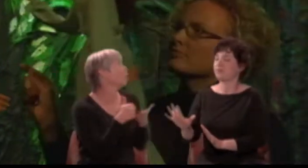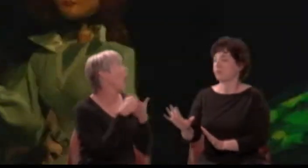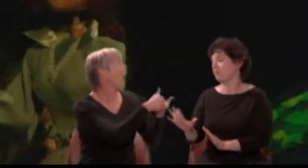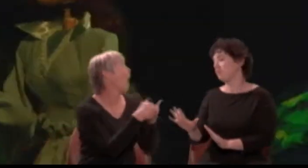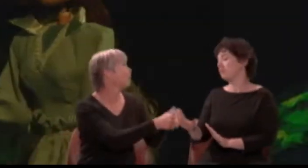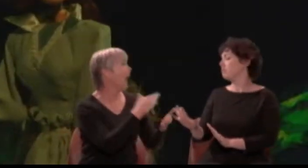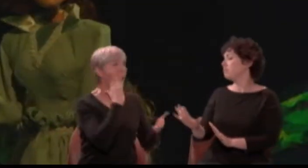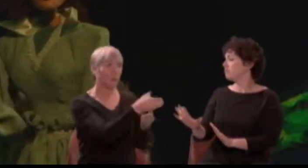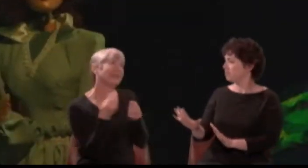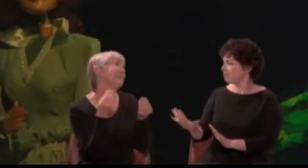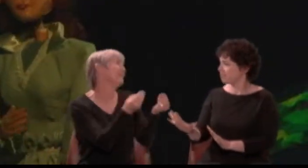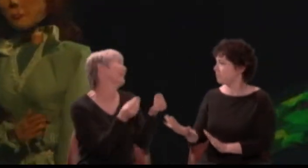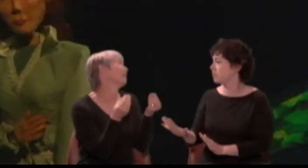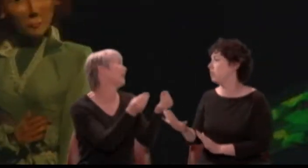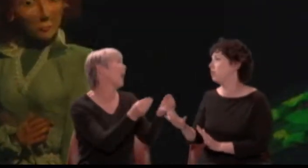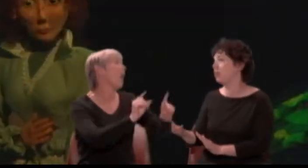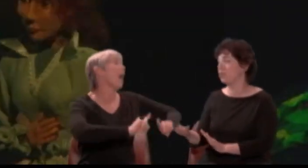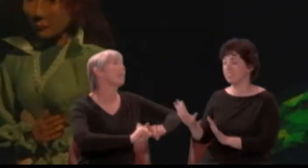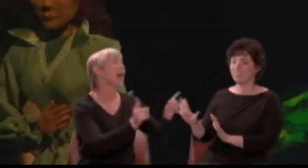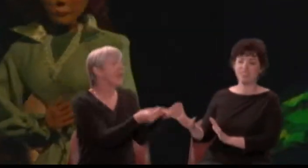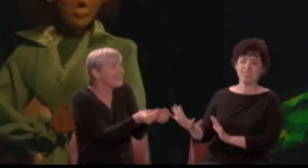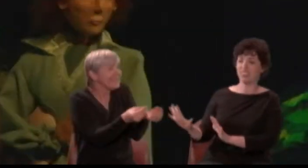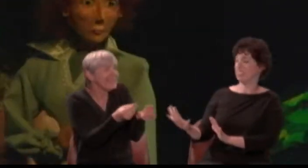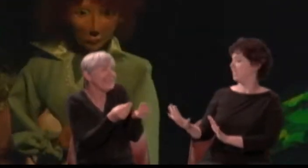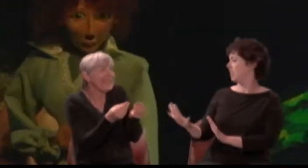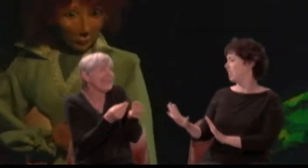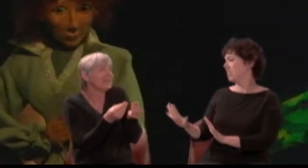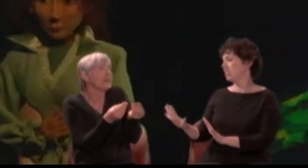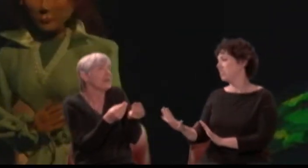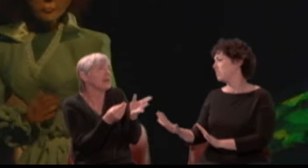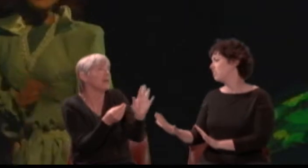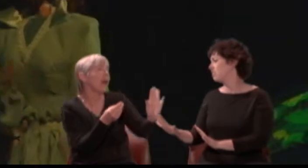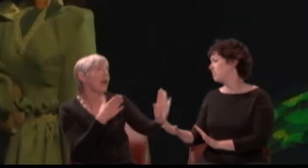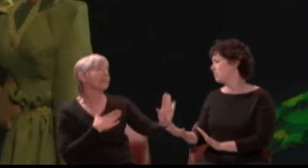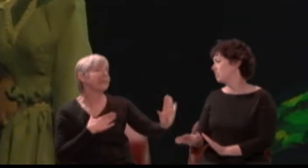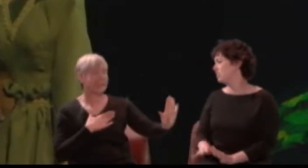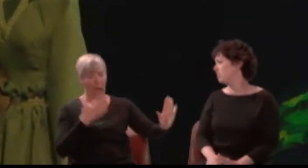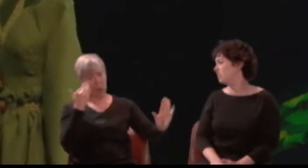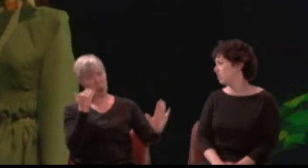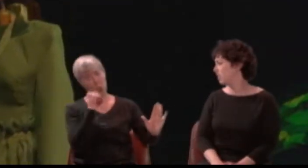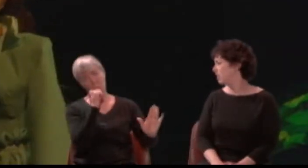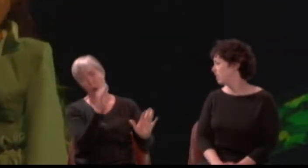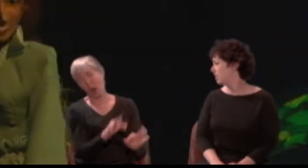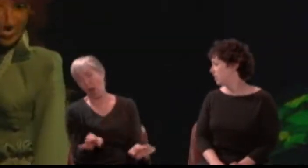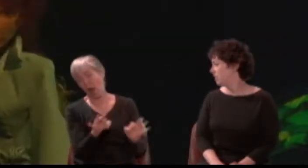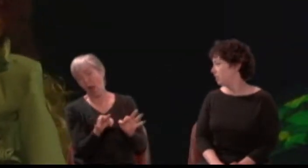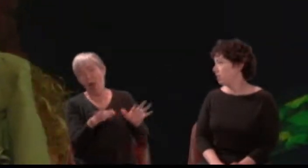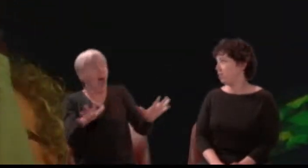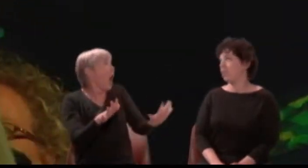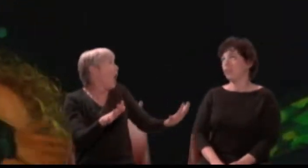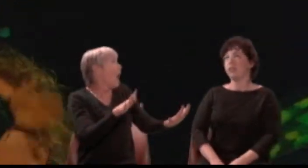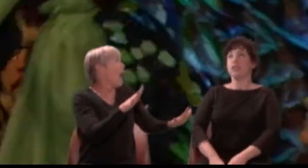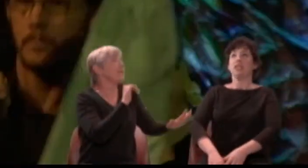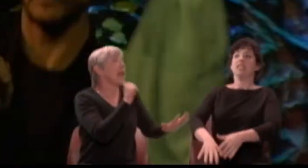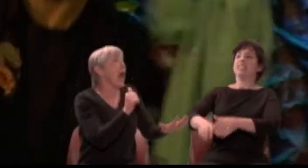lose me; only give me leave, unworthy as I am, to follow you. Demetrius: Let me go!